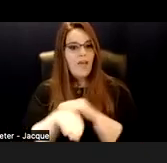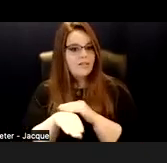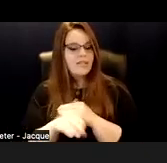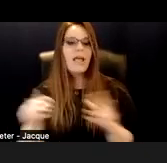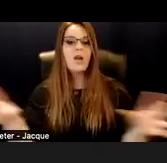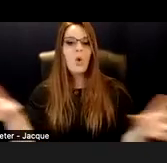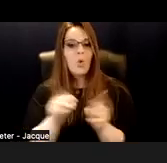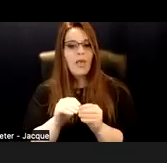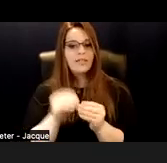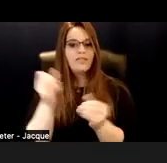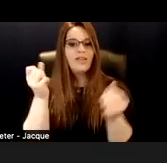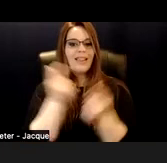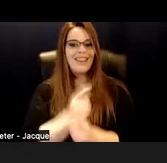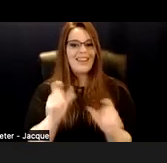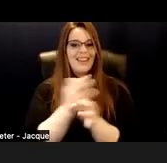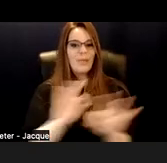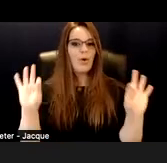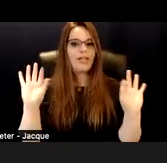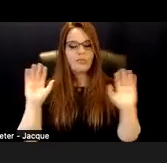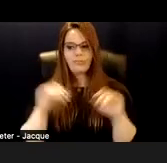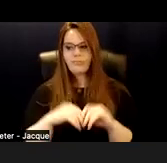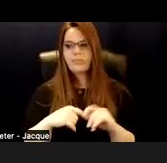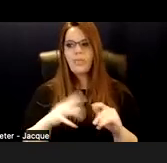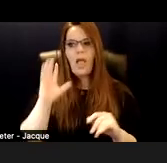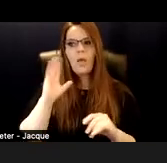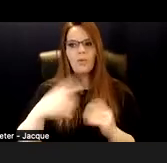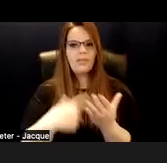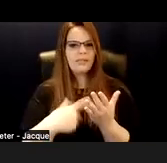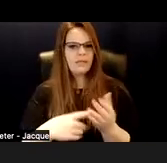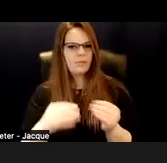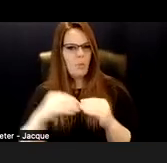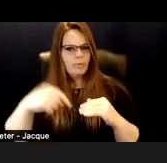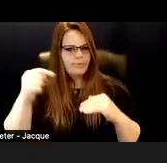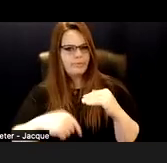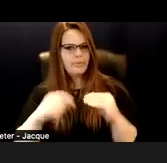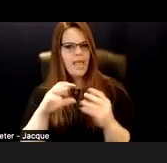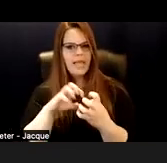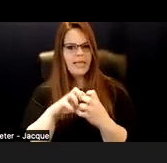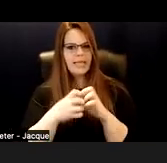I'm going to talk a little bit more about intersectionality, but I encourage you all to check out the website